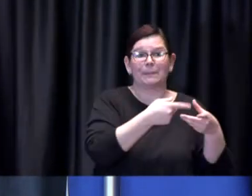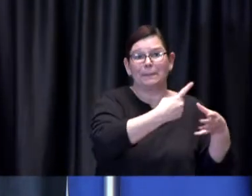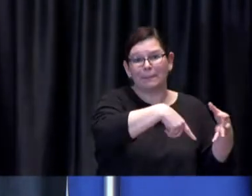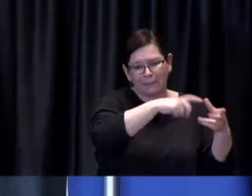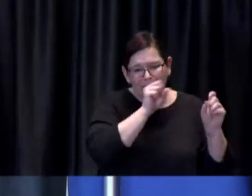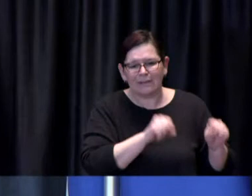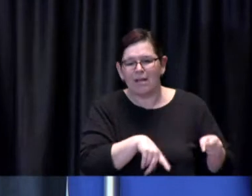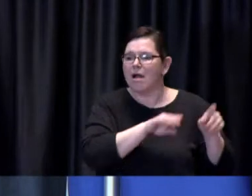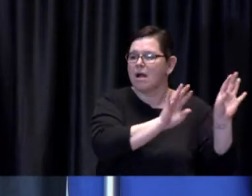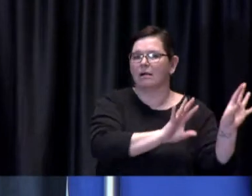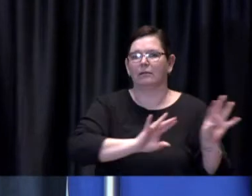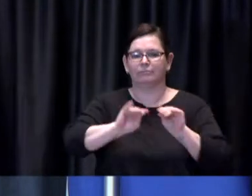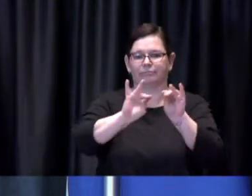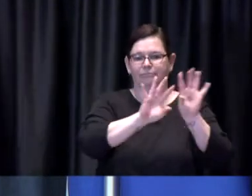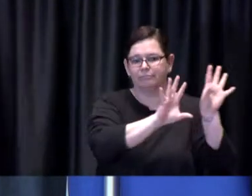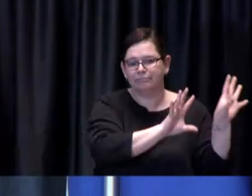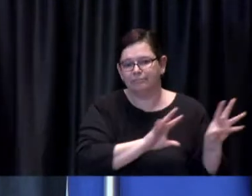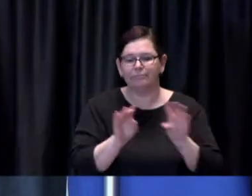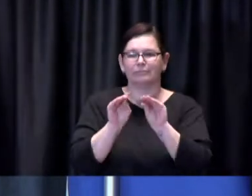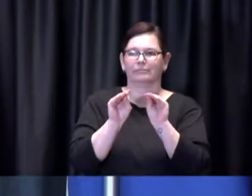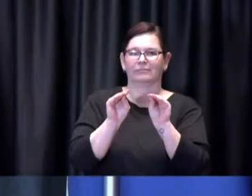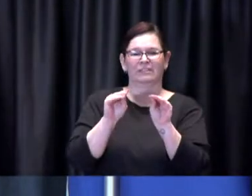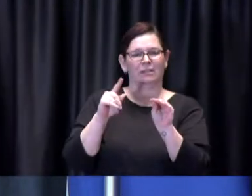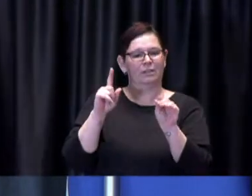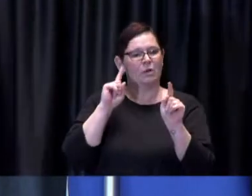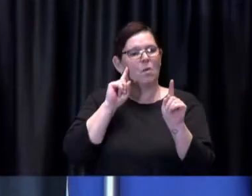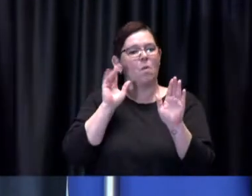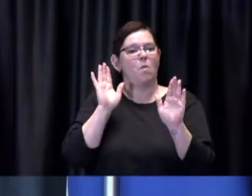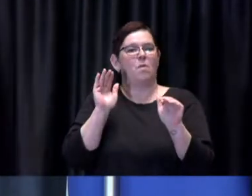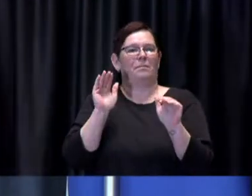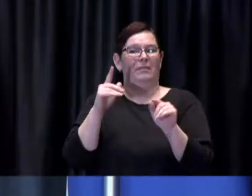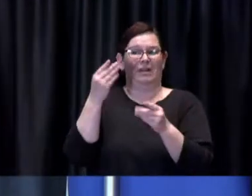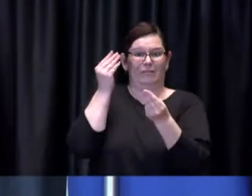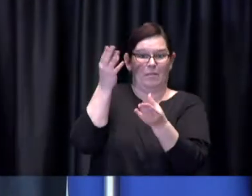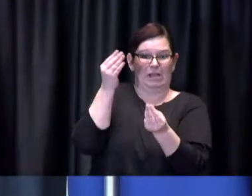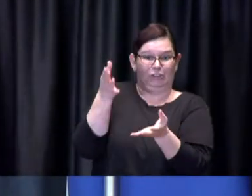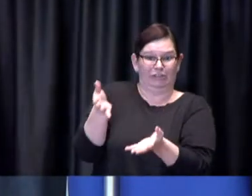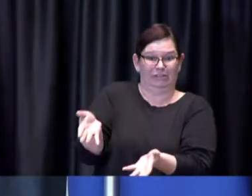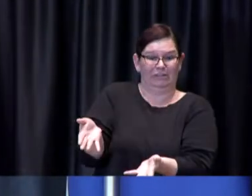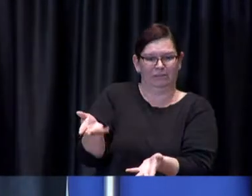sincere hope that that's the kind of information that you'll be able to access sooner rather than